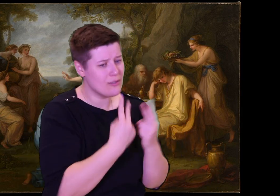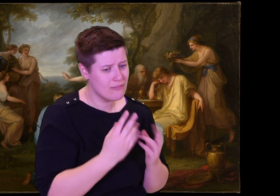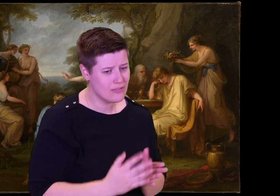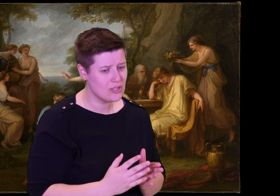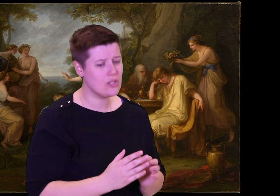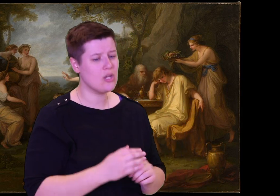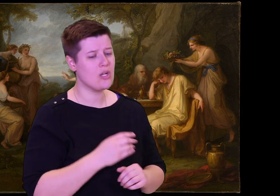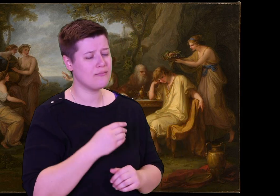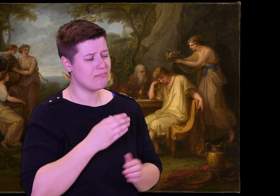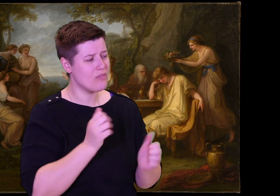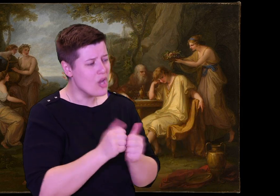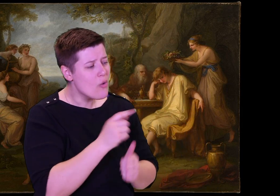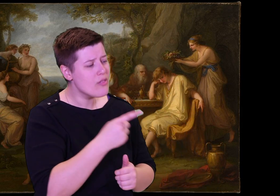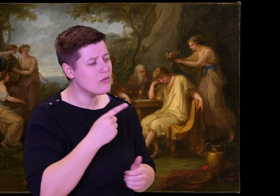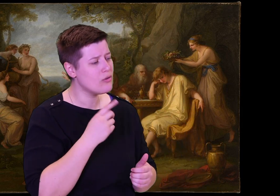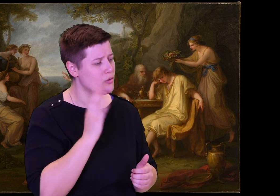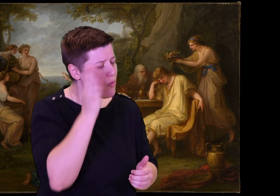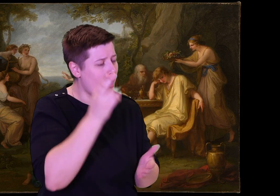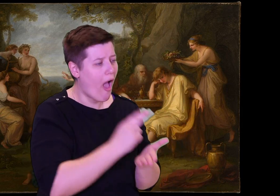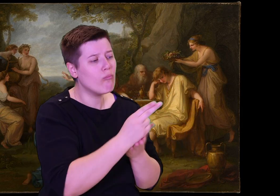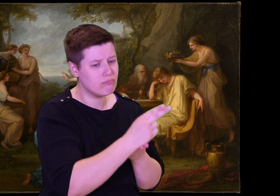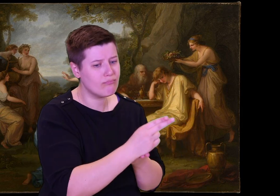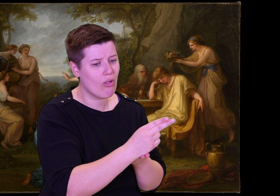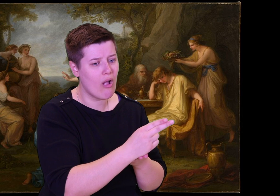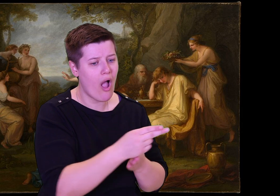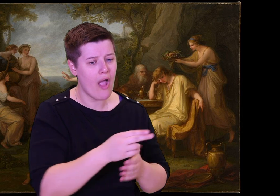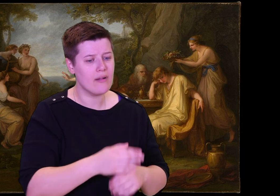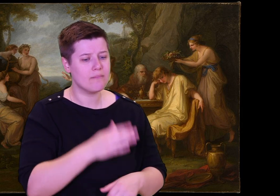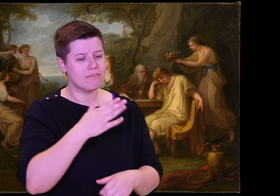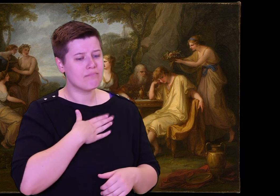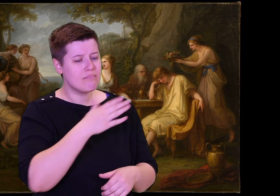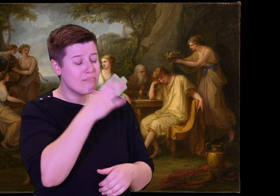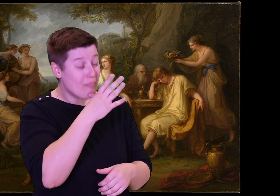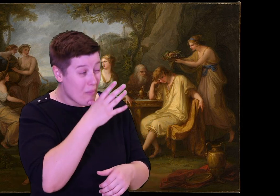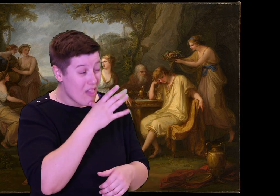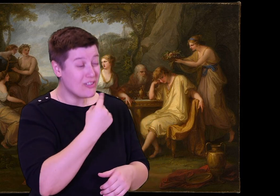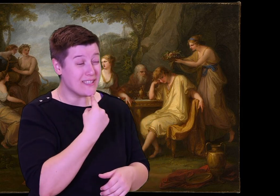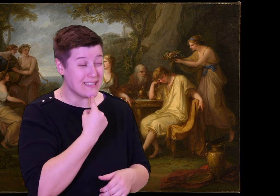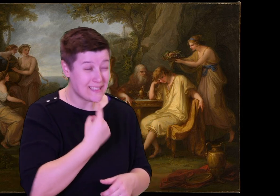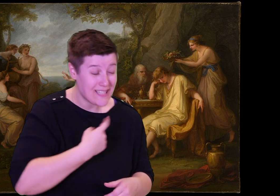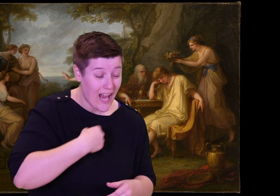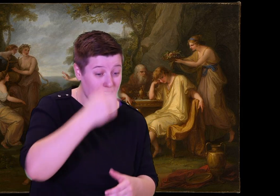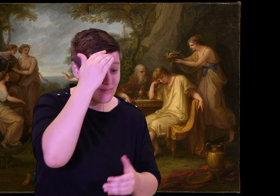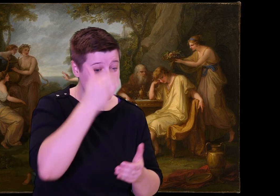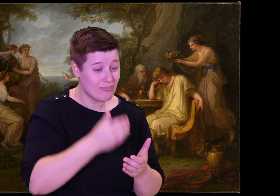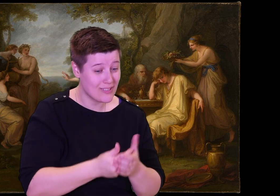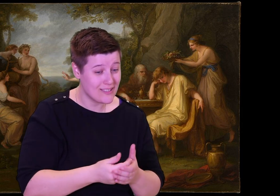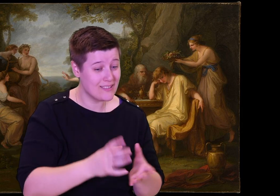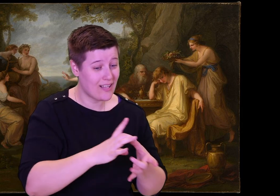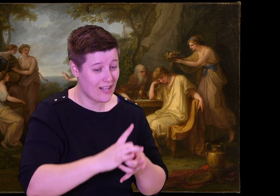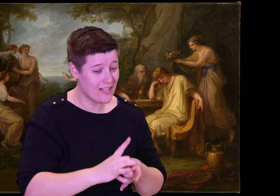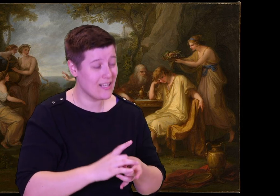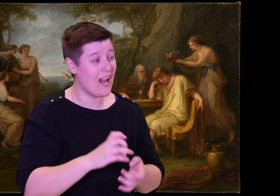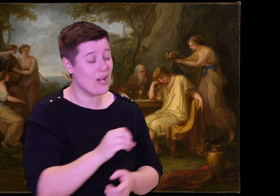Telemachus was careful as he answered. "Dear guest, I will be frank with you.